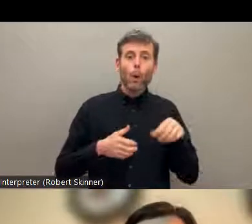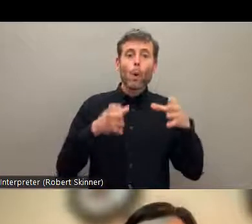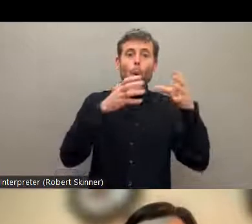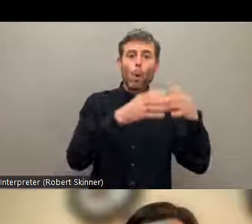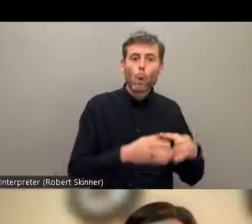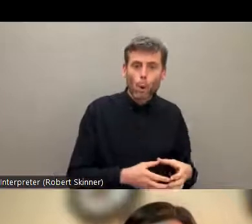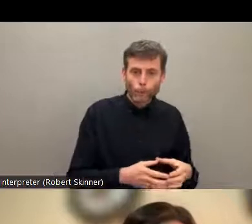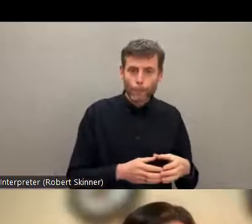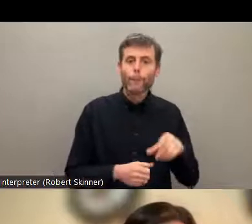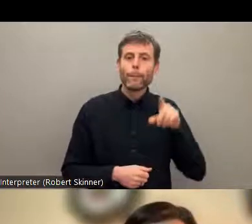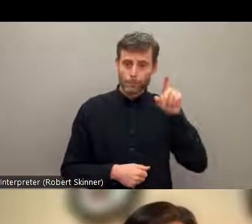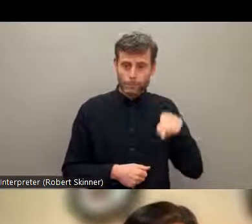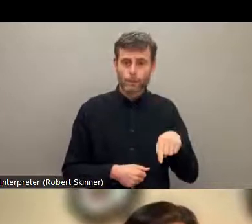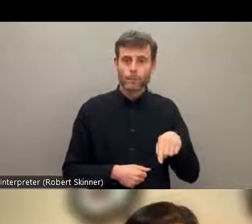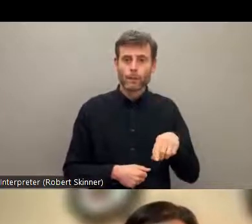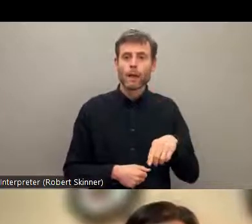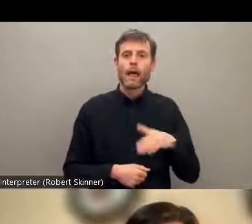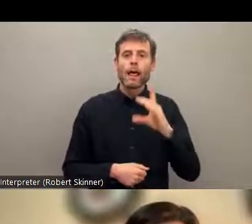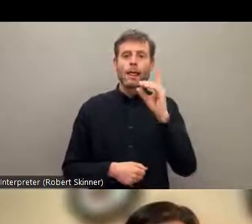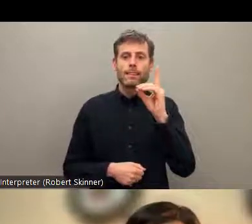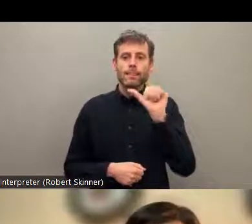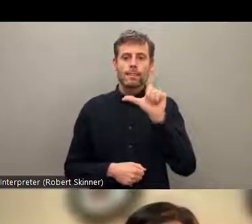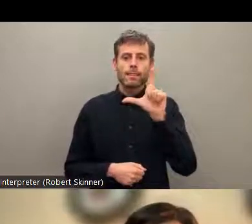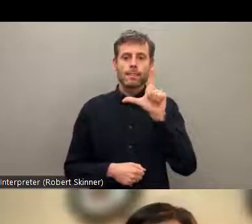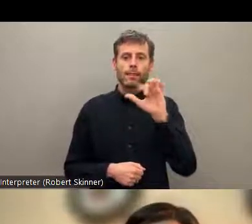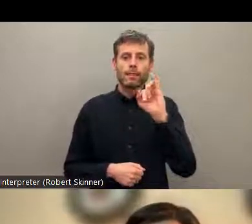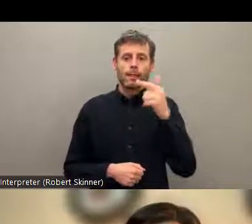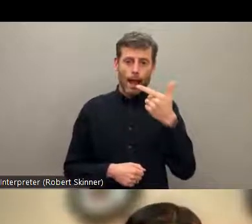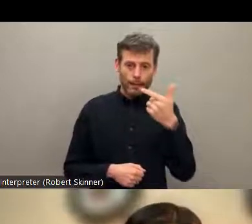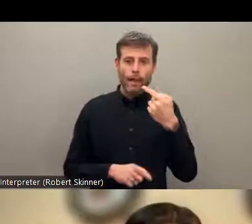experienced social and economic impact during COVID. They